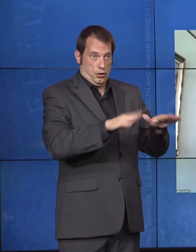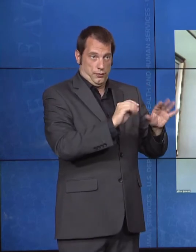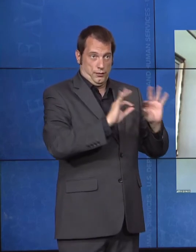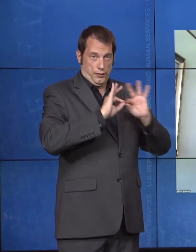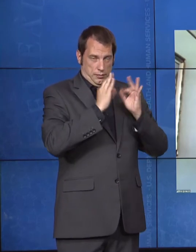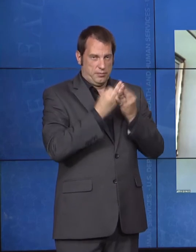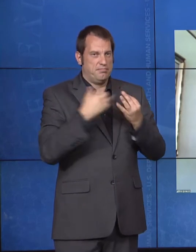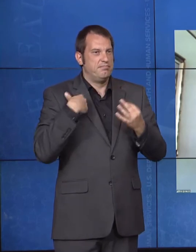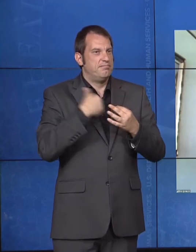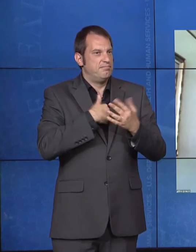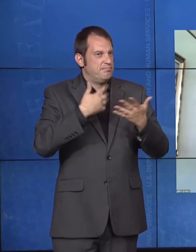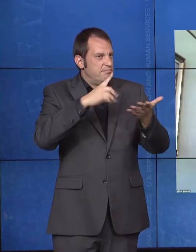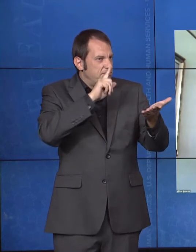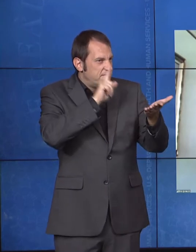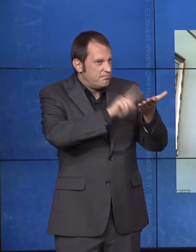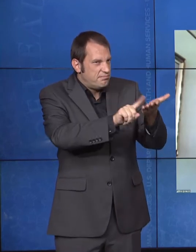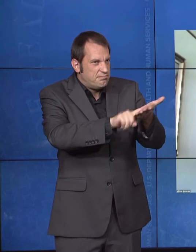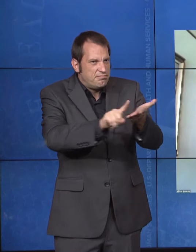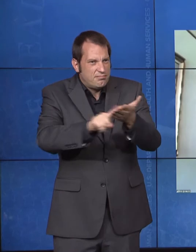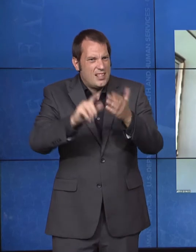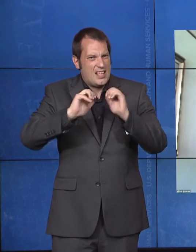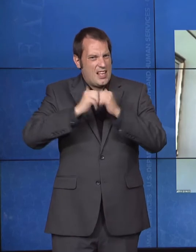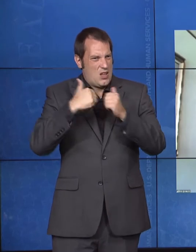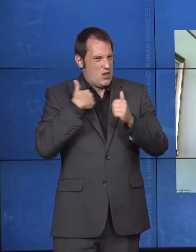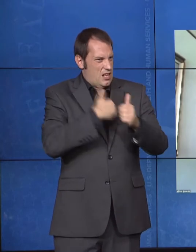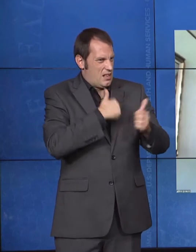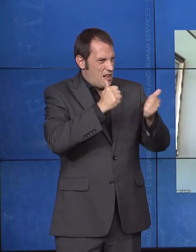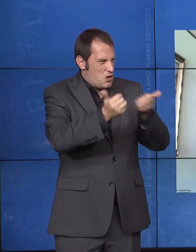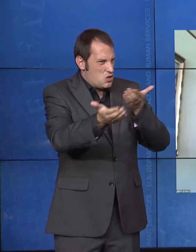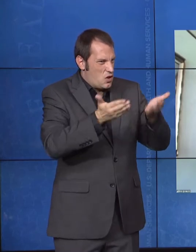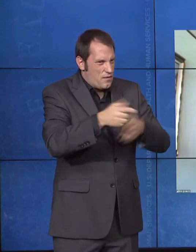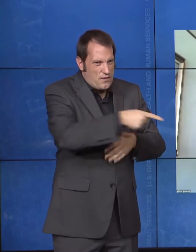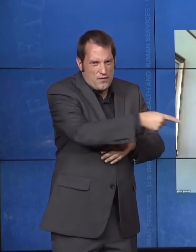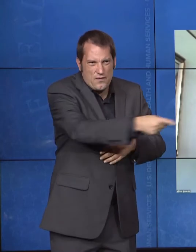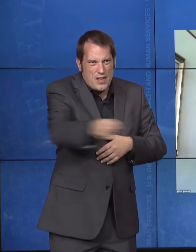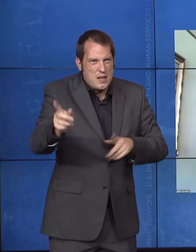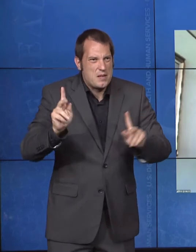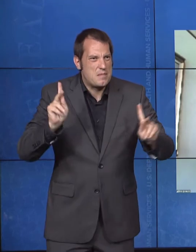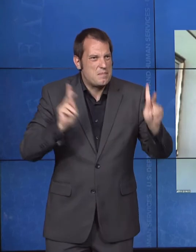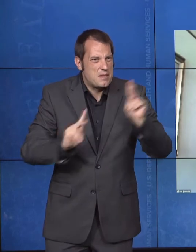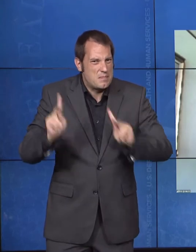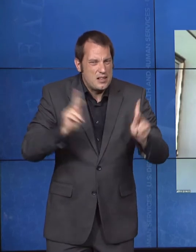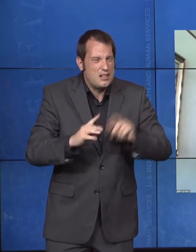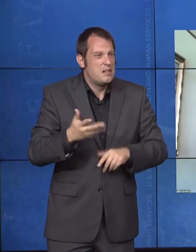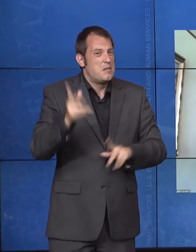people. And that includes people that have disabilities, that includes individuals with